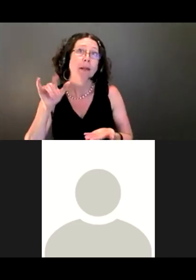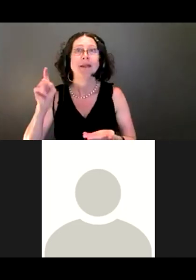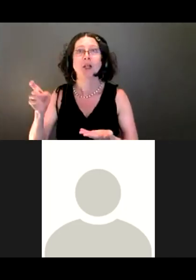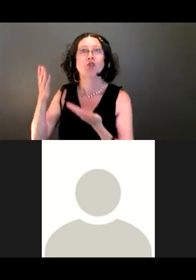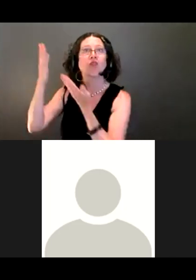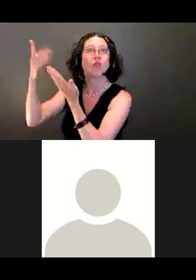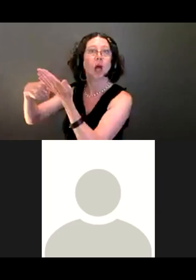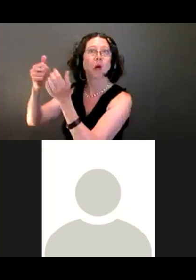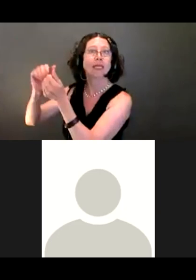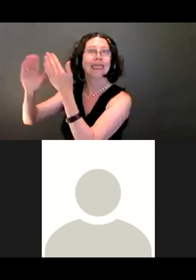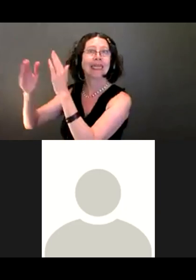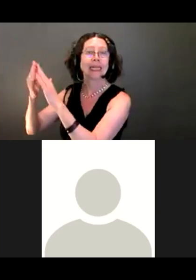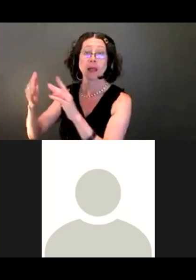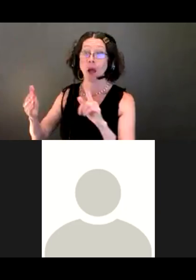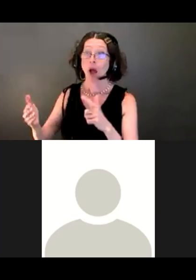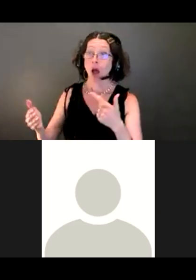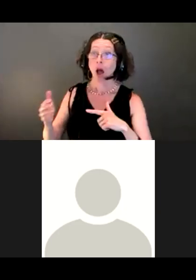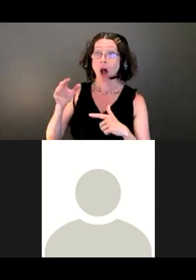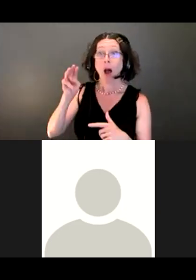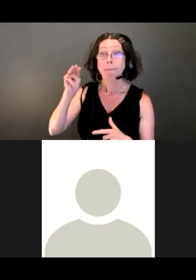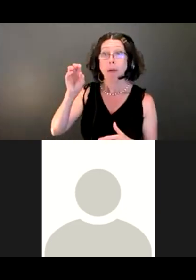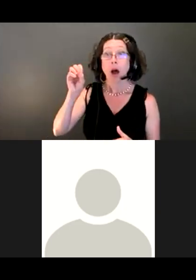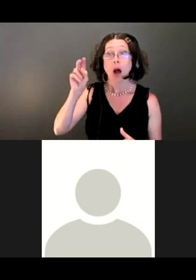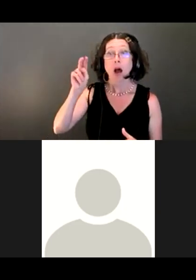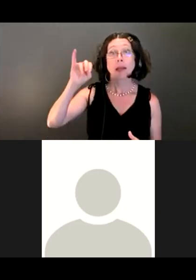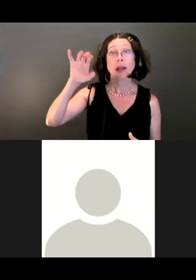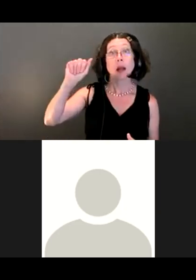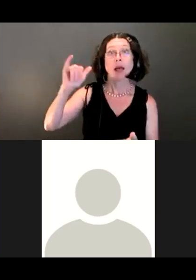That's actually helpful for me to know because